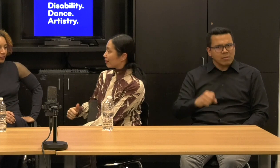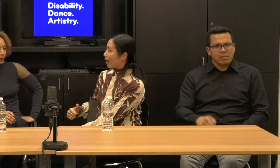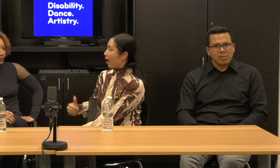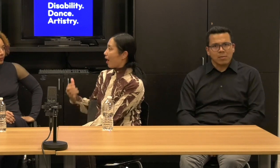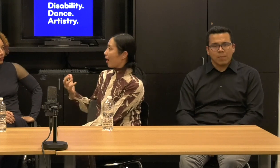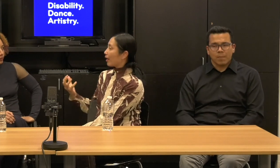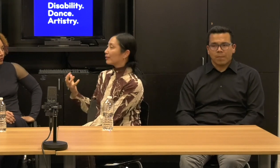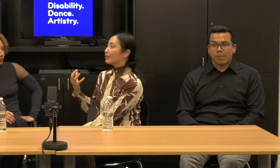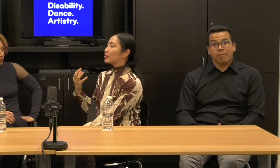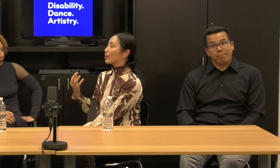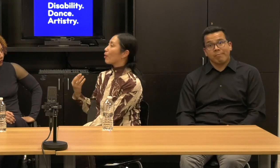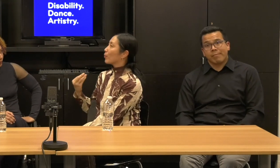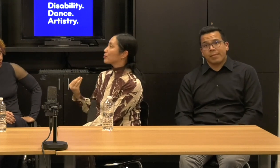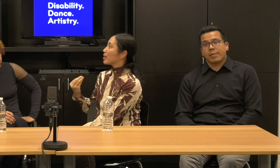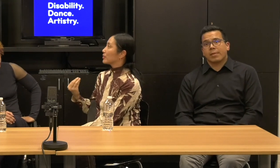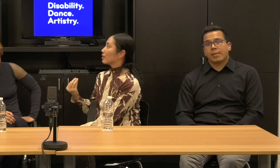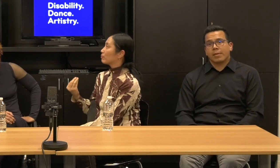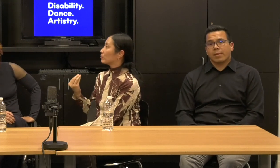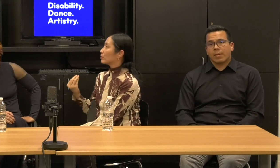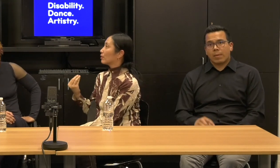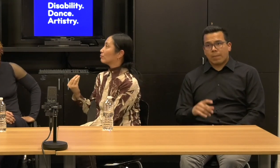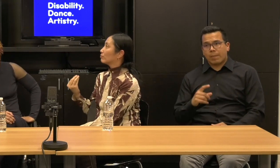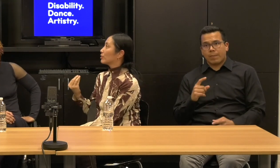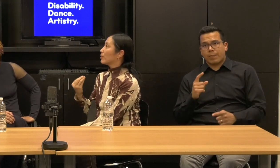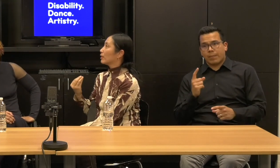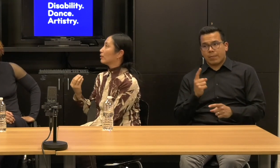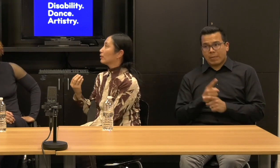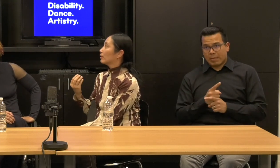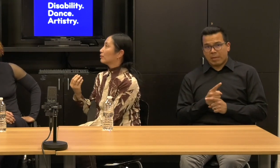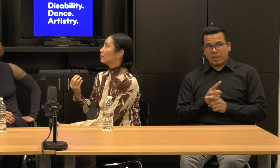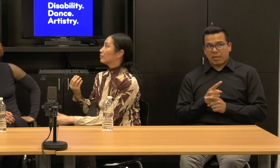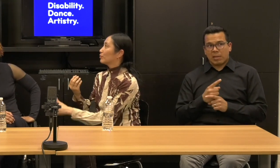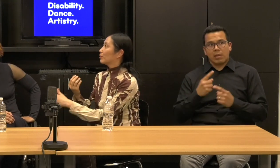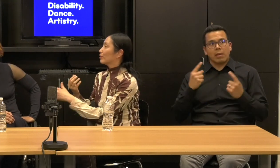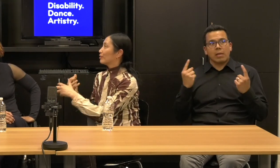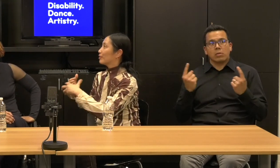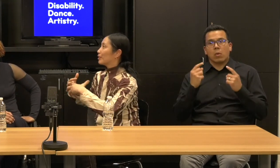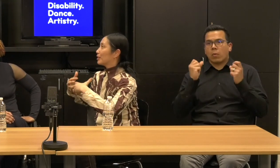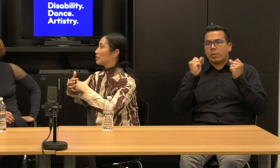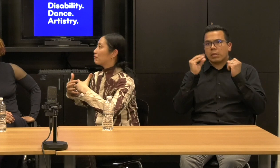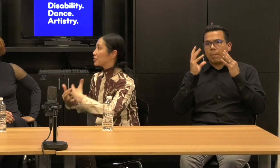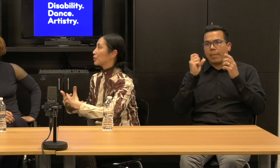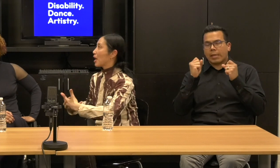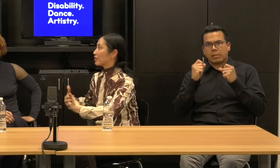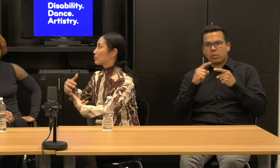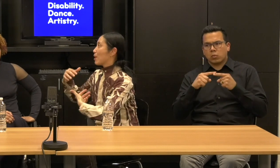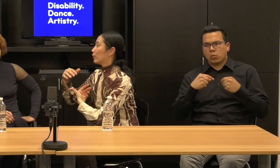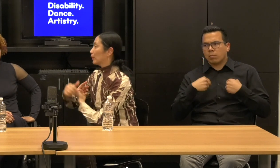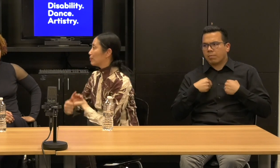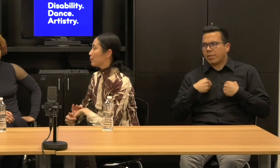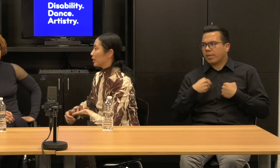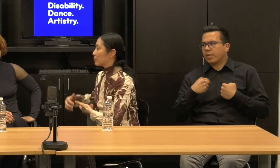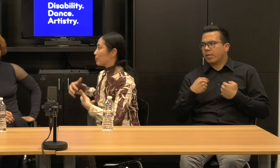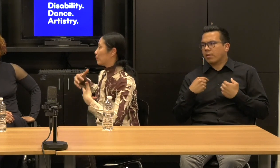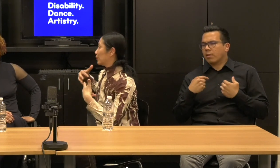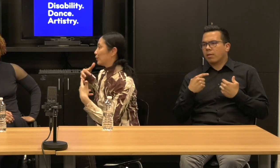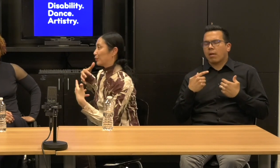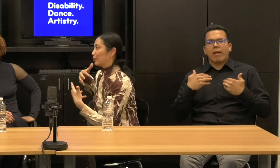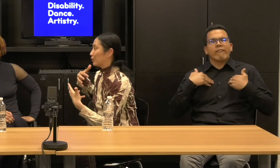Janet: And it's always amazing to me in the fiscal acts Para Olympics per unit people.